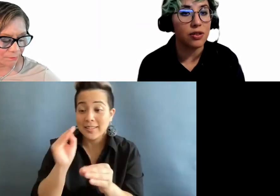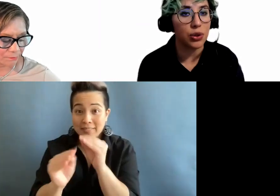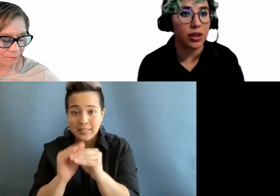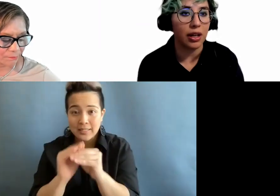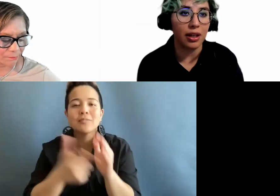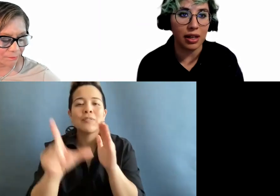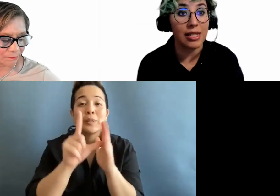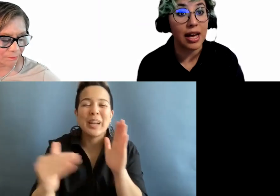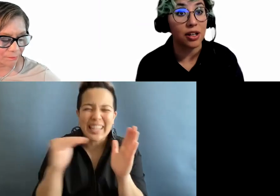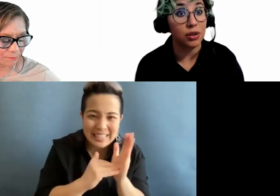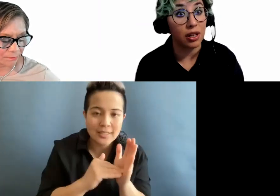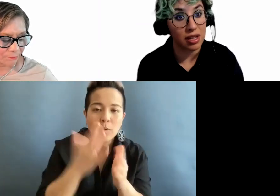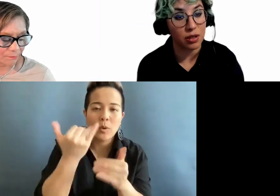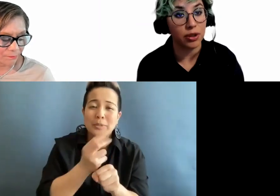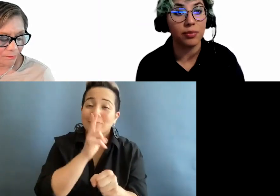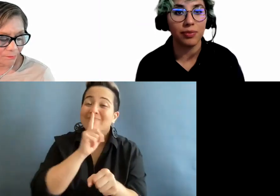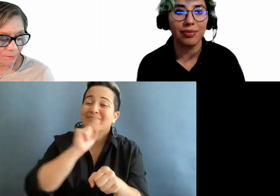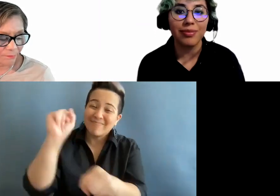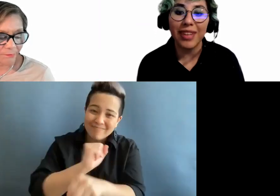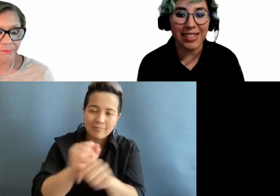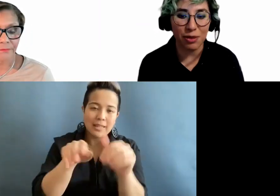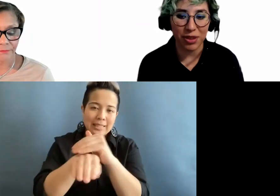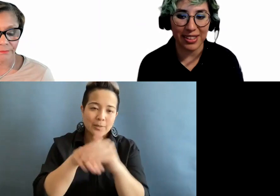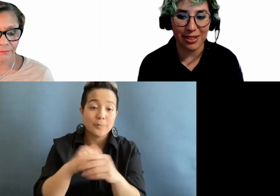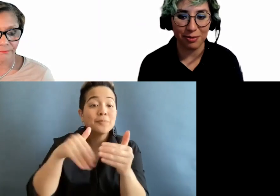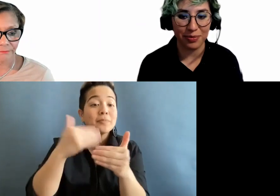ensure that it is actually accessible. Next slide, please.